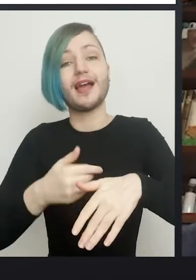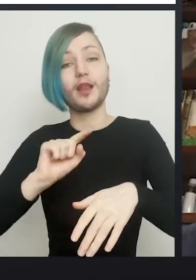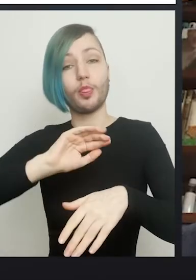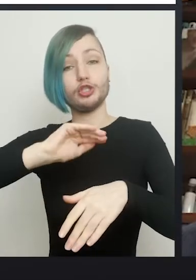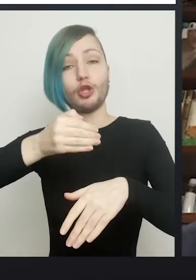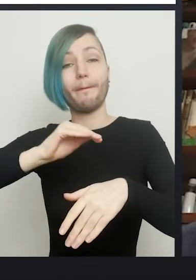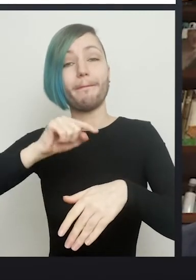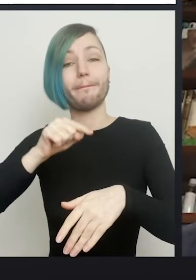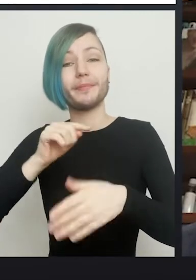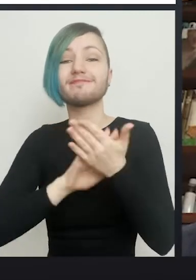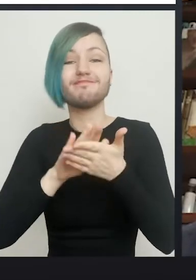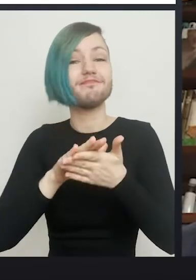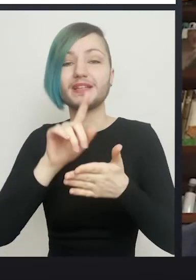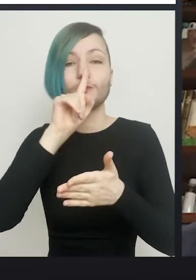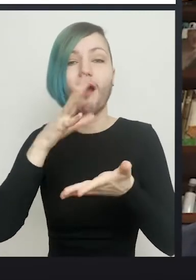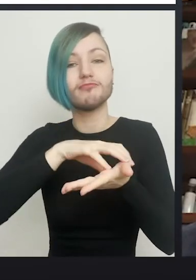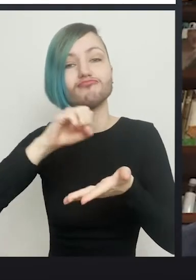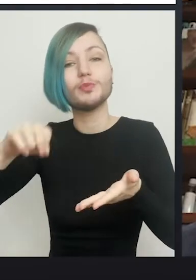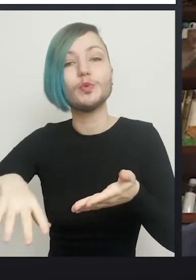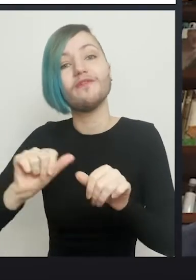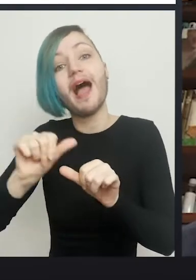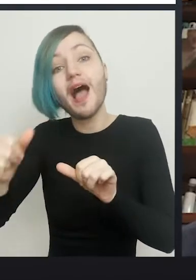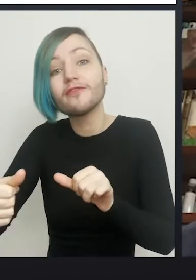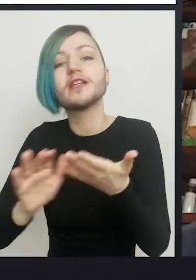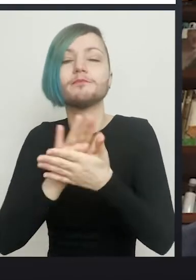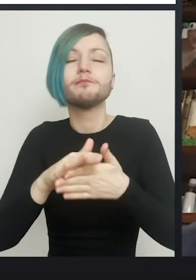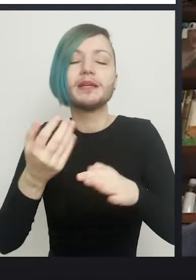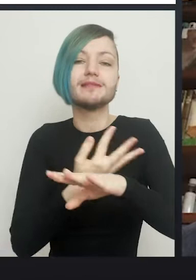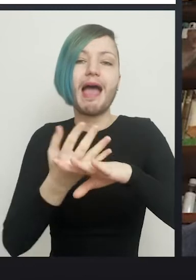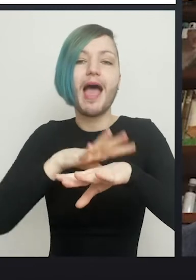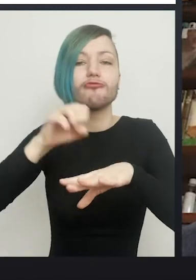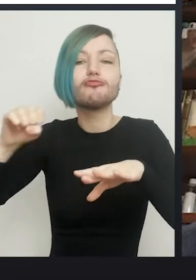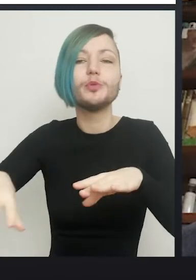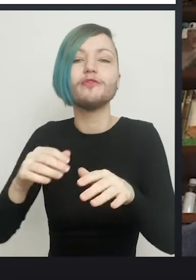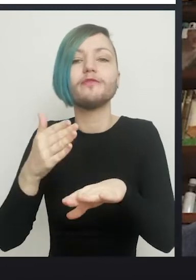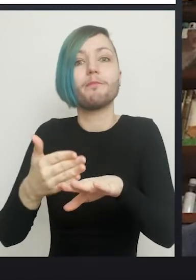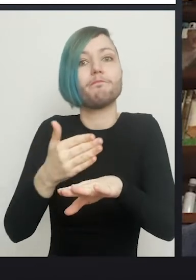and therefore can't be reached for removal of hair after an operation, it's very much better if that's removed beforehand.